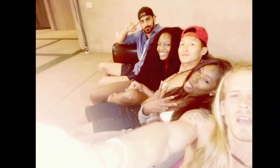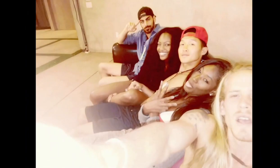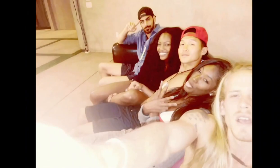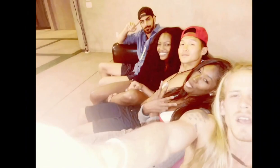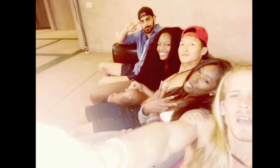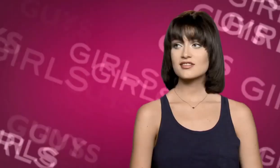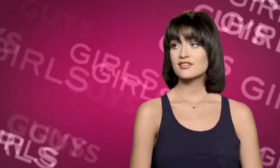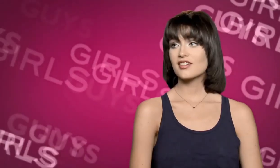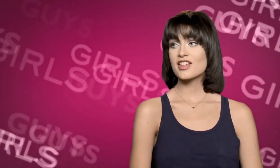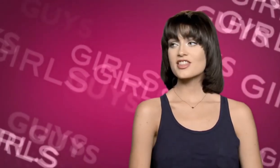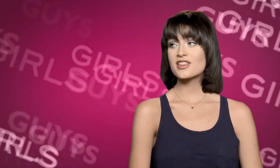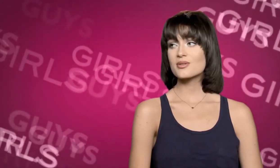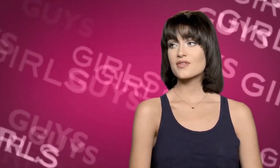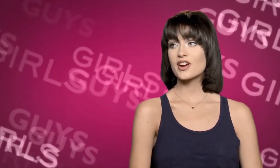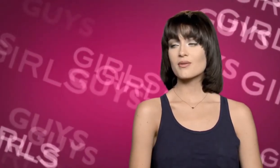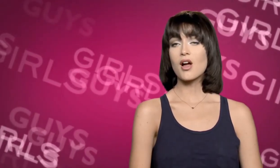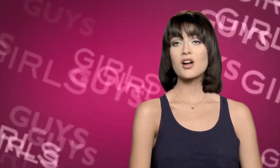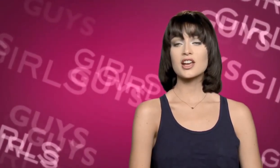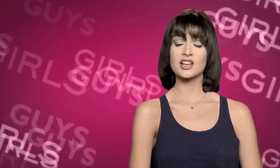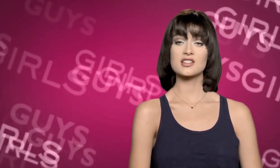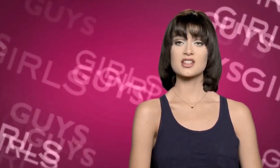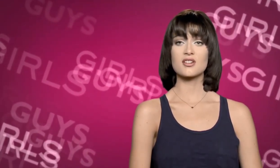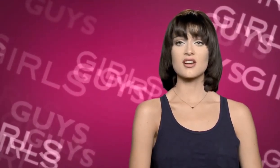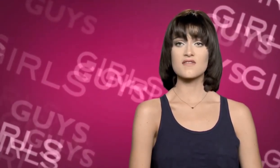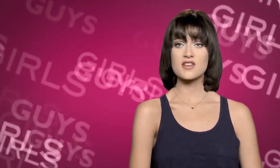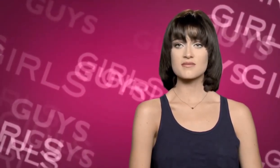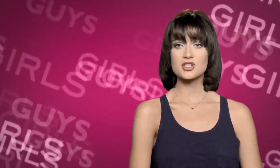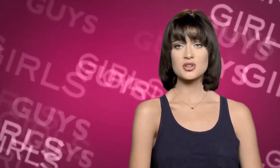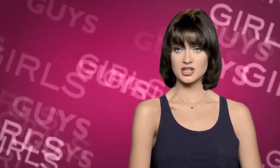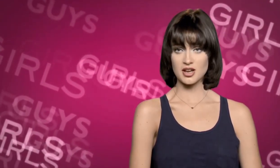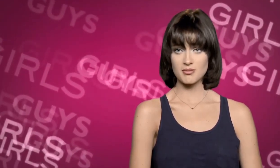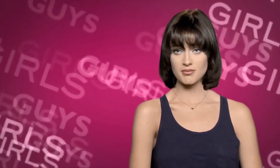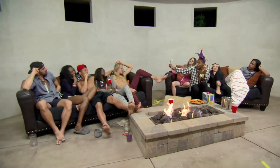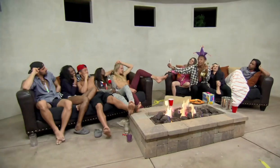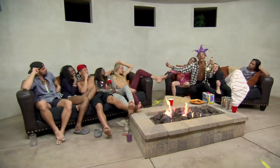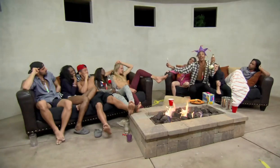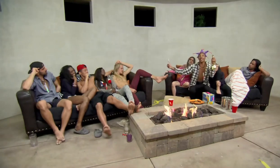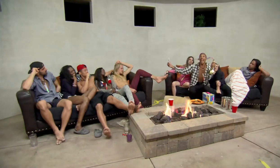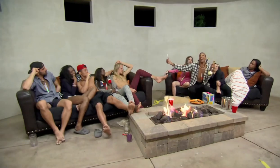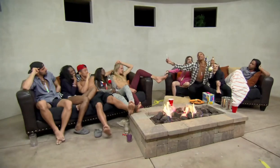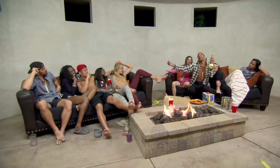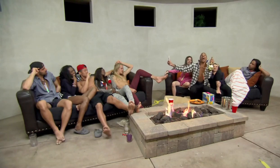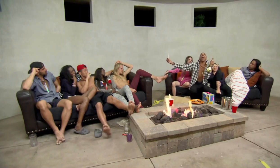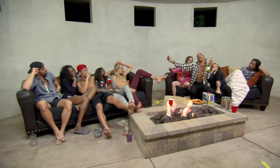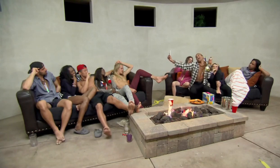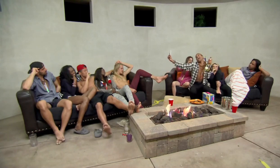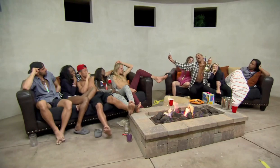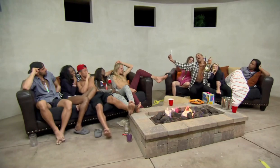and I think that was very wrong and inconsiderate of them to do to him Turn down for what!